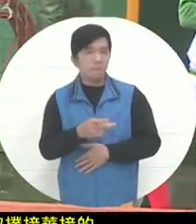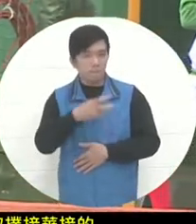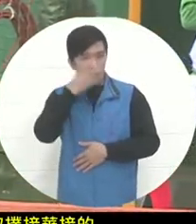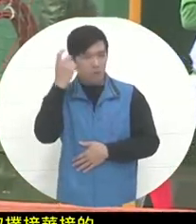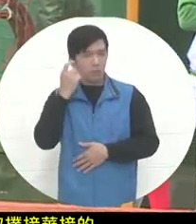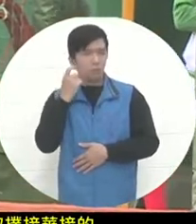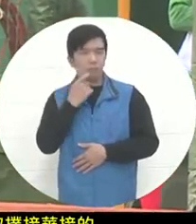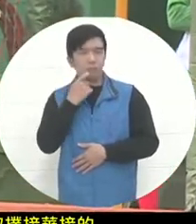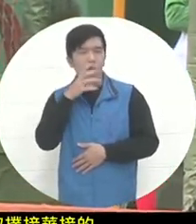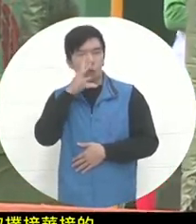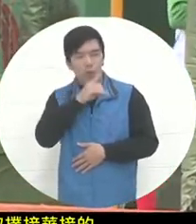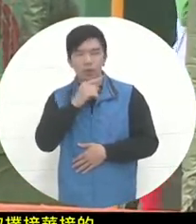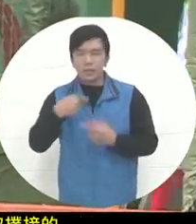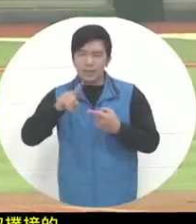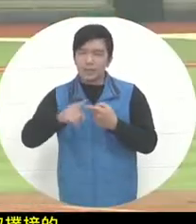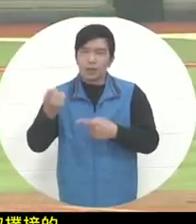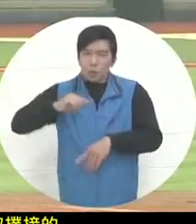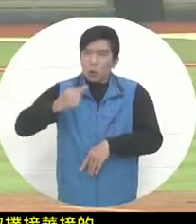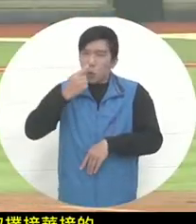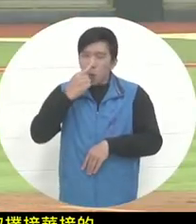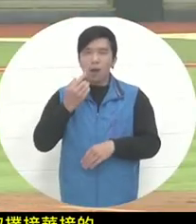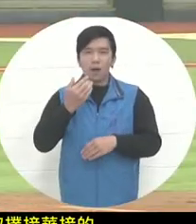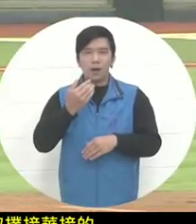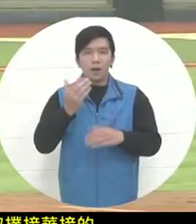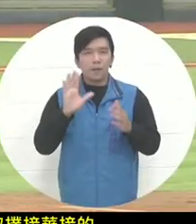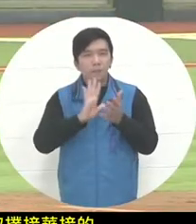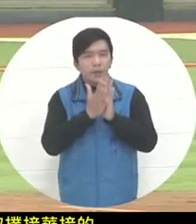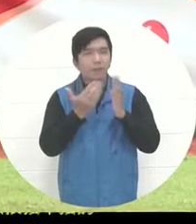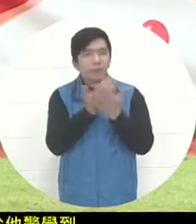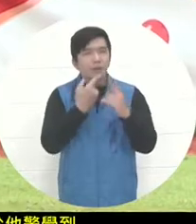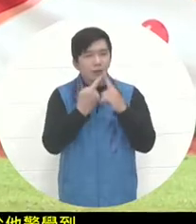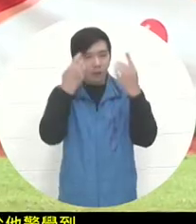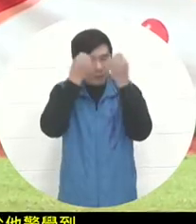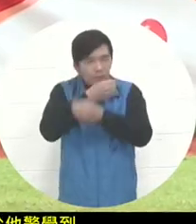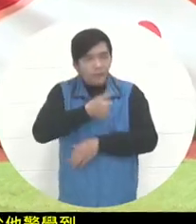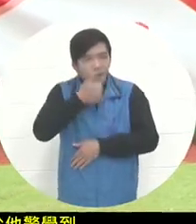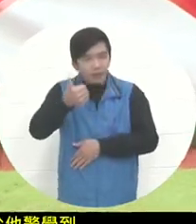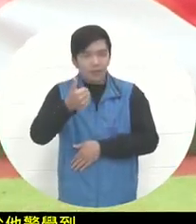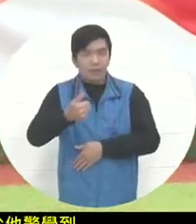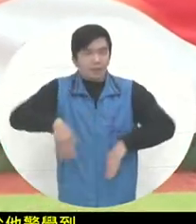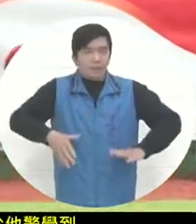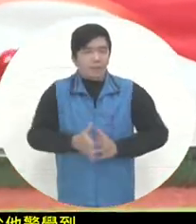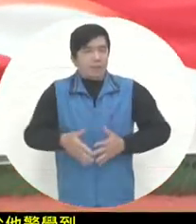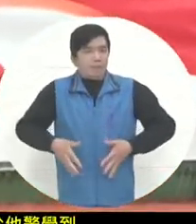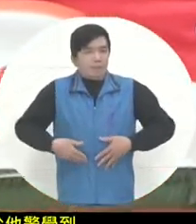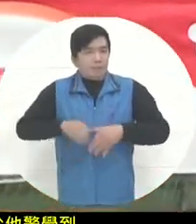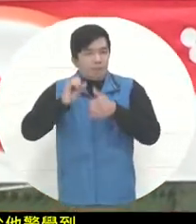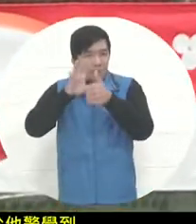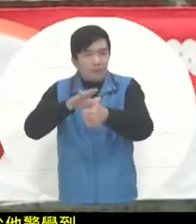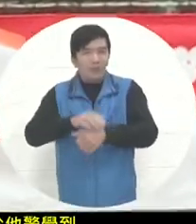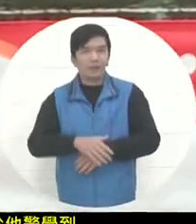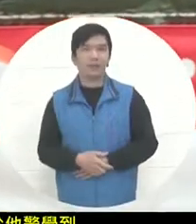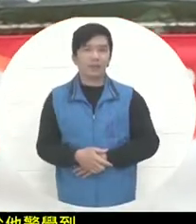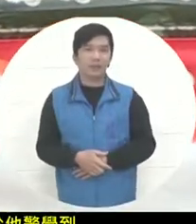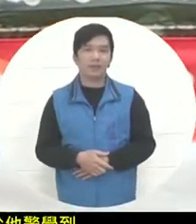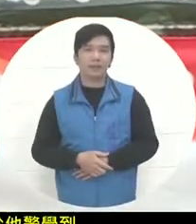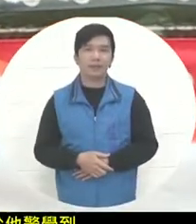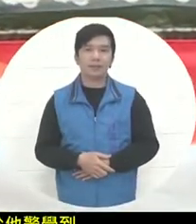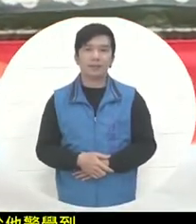Why is it his teammates who come up? He was so anxious to get on the pitcher just now to perform. This